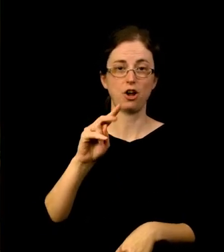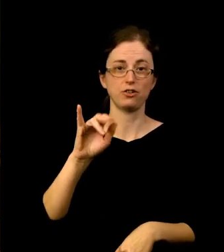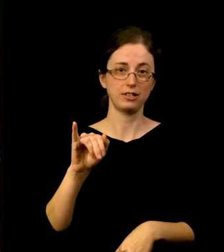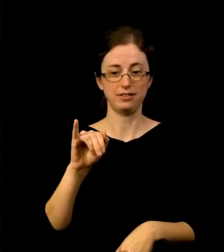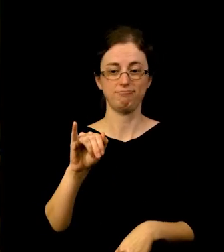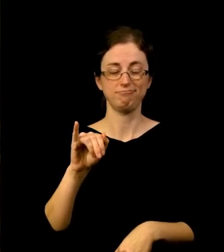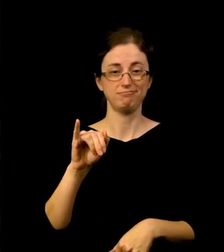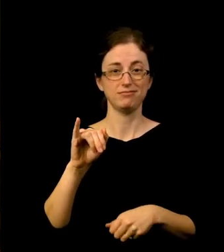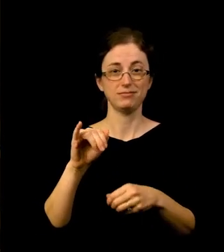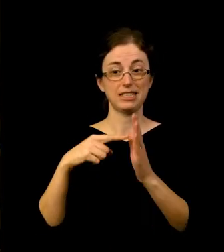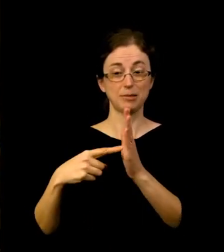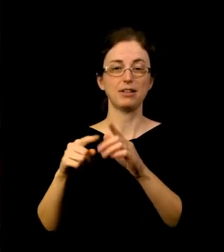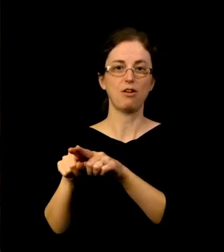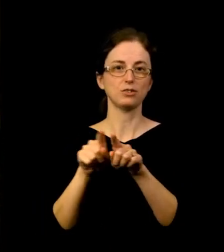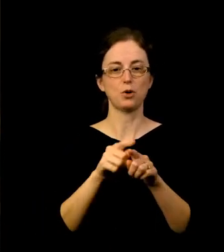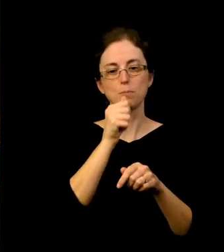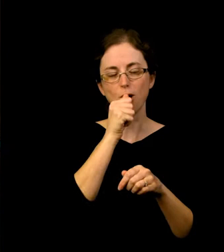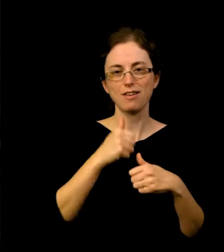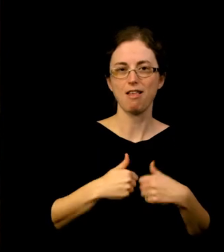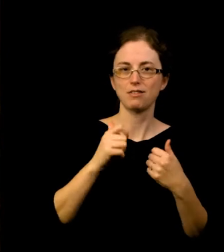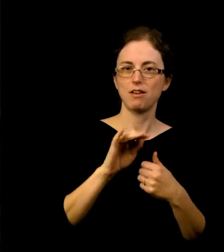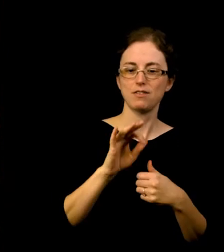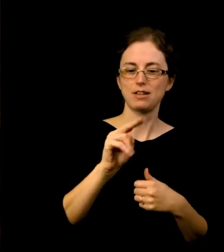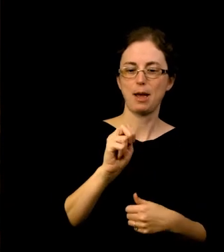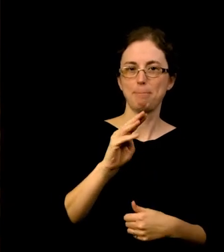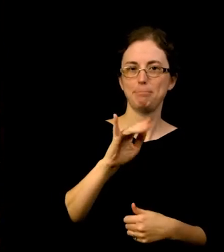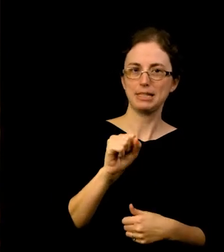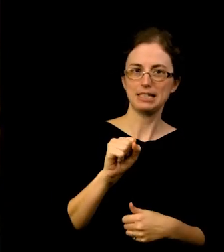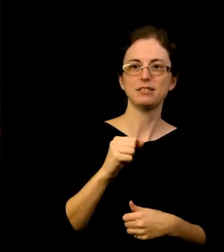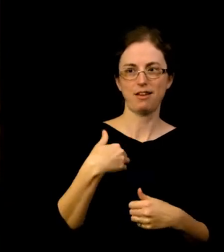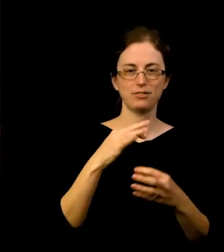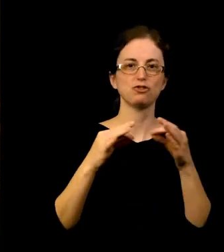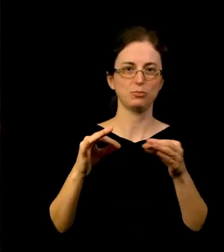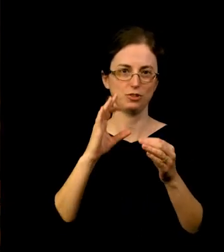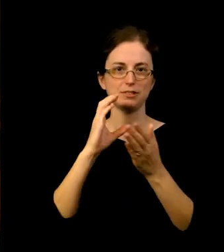If you came to see Ansel Adams in Our Time, you may have noticed the QR codes at the beginning of each section.